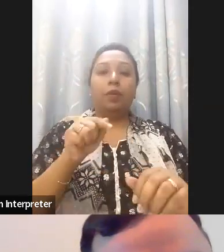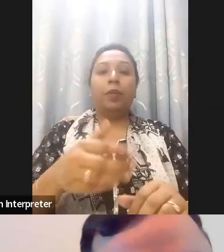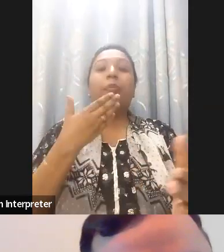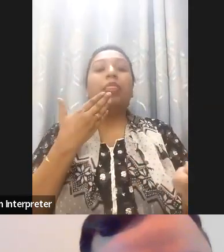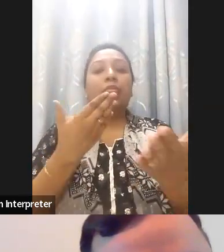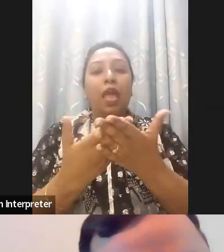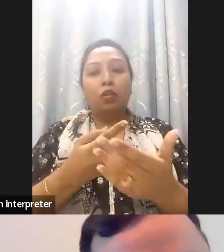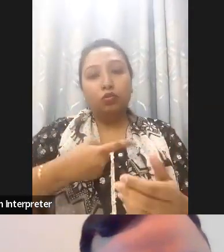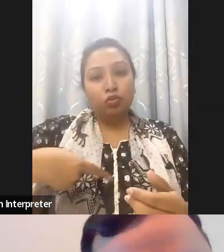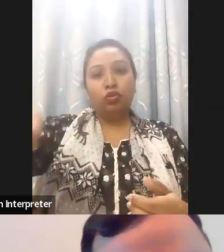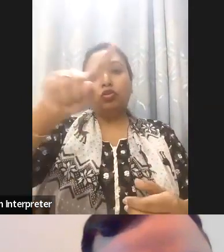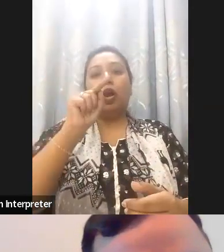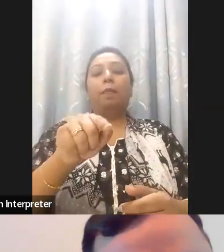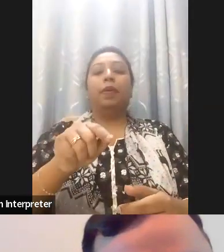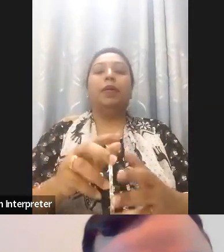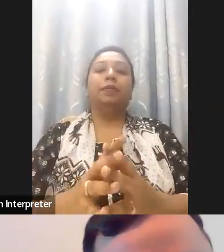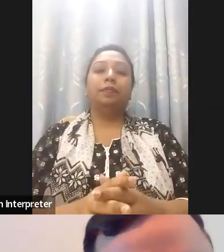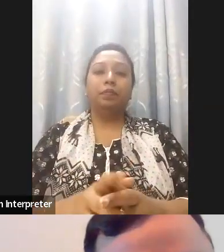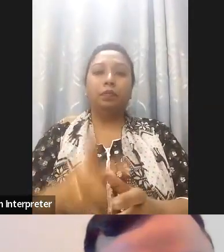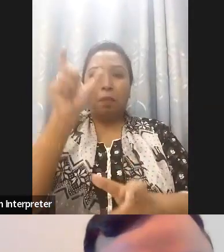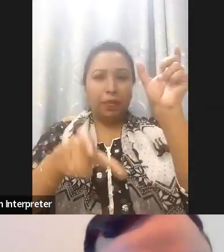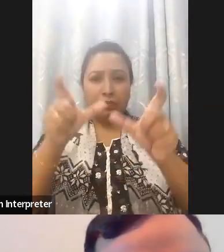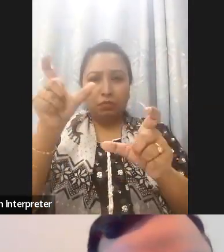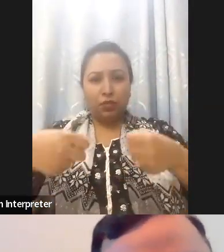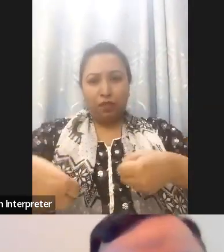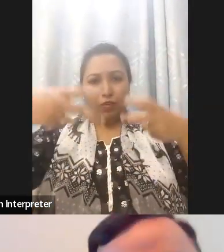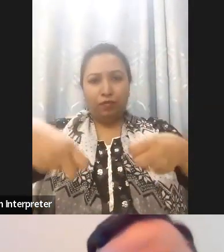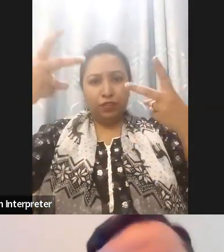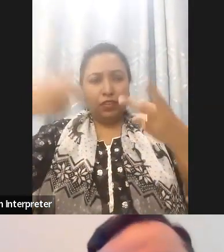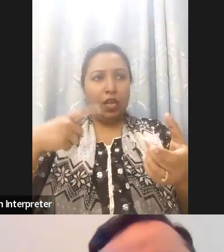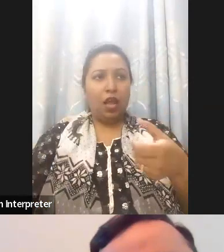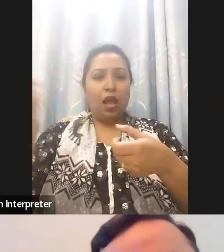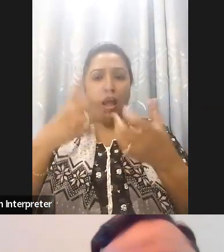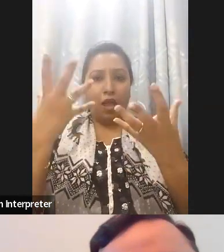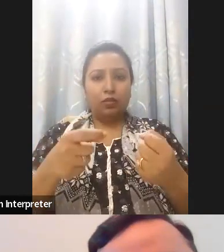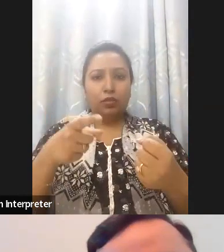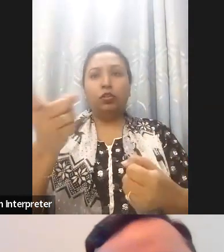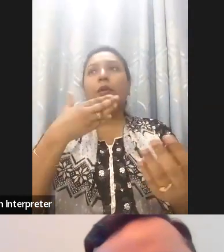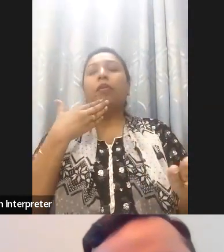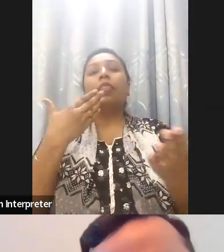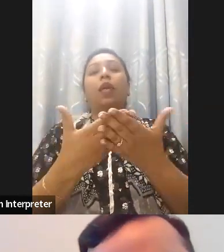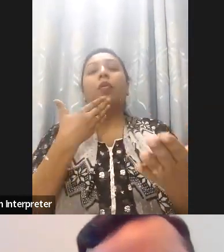thank you Dr Humayun. Thank you Mr Chowdhury thank you Vashkar this has been a very interesting